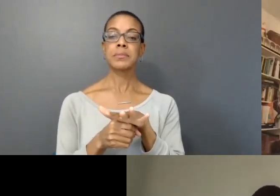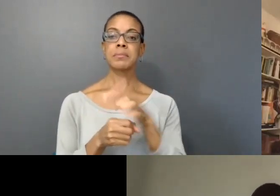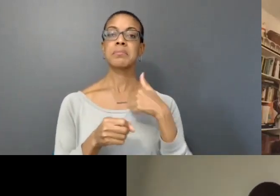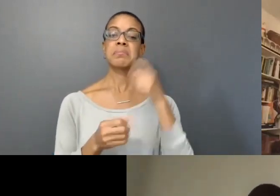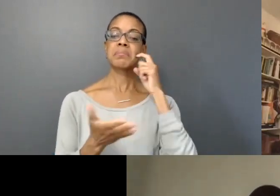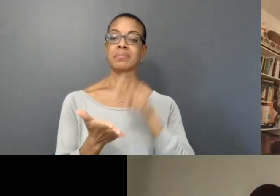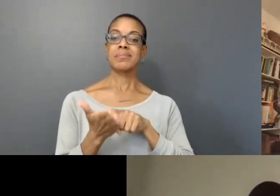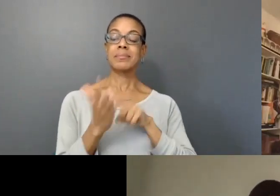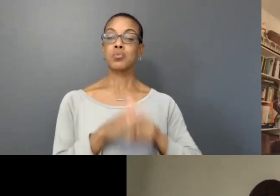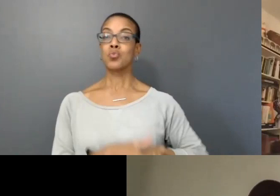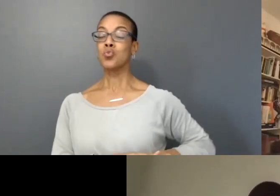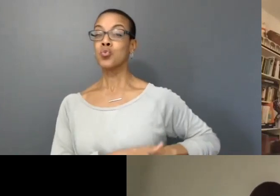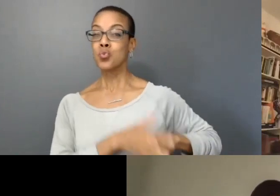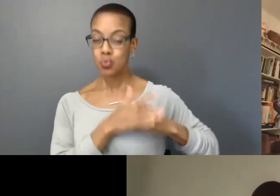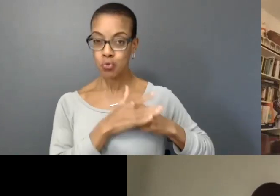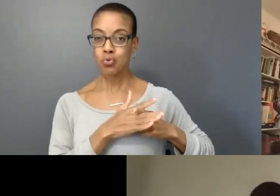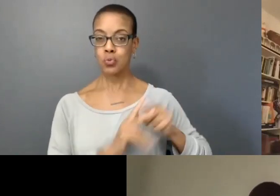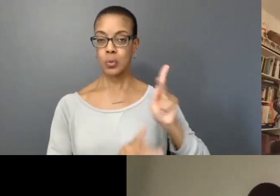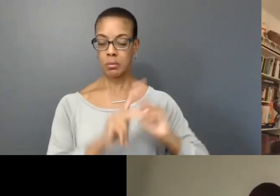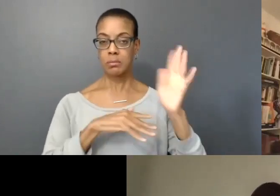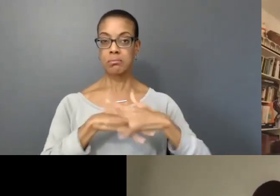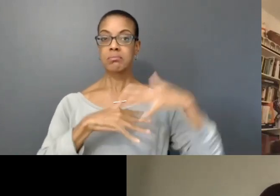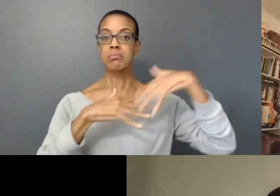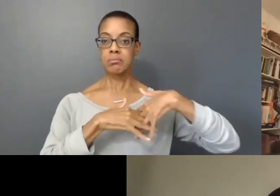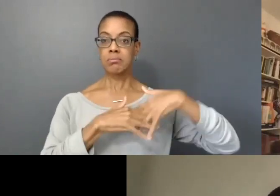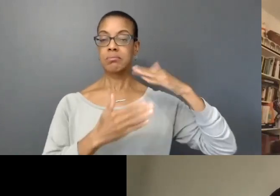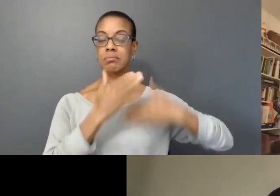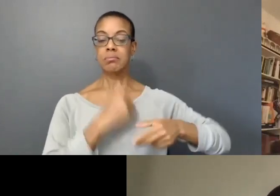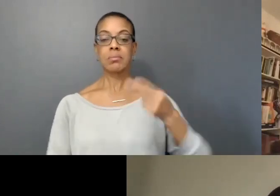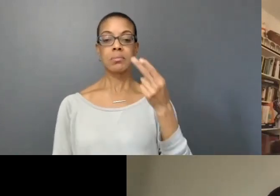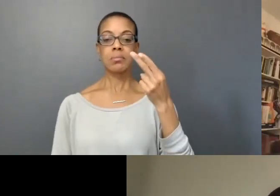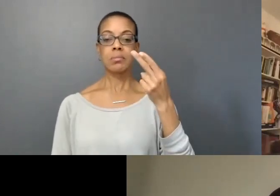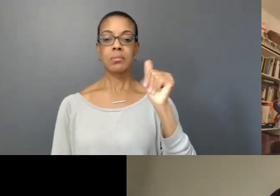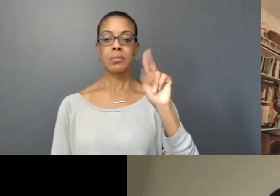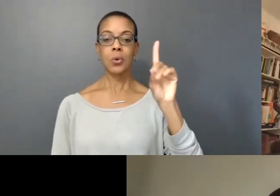original caretakers of this land which is the Haudenosaunee,